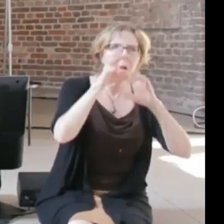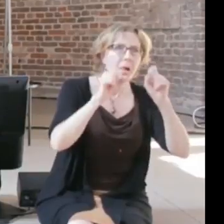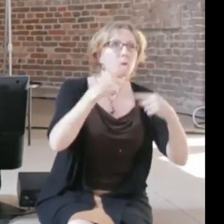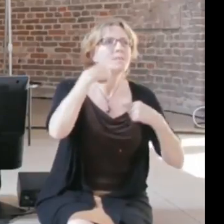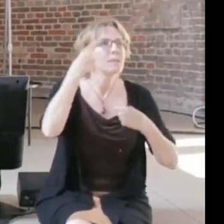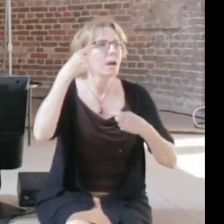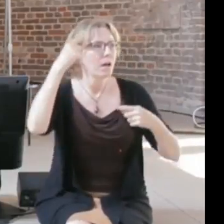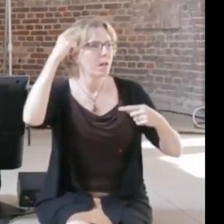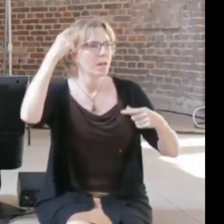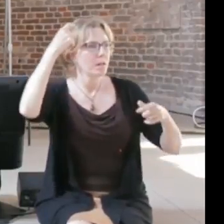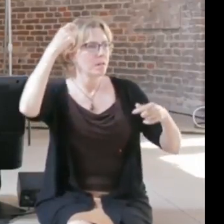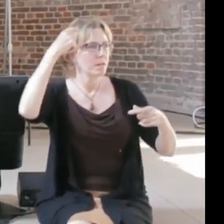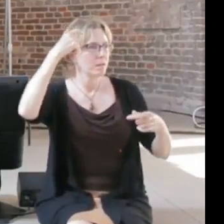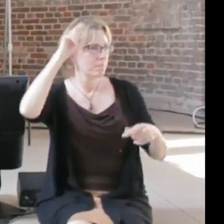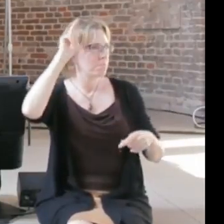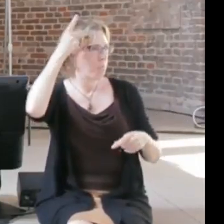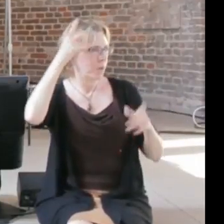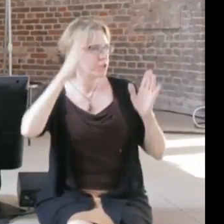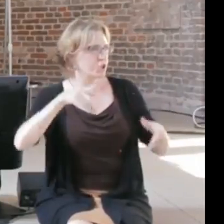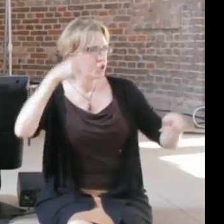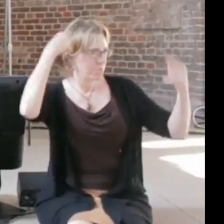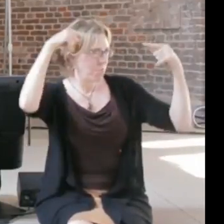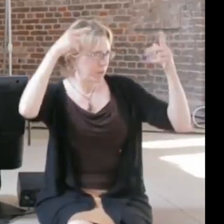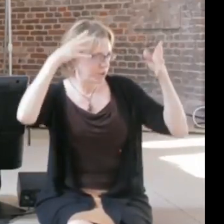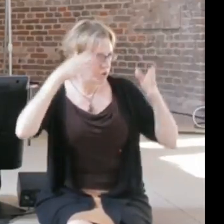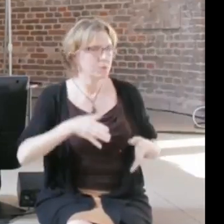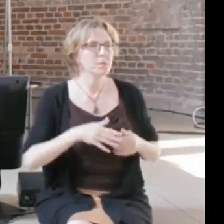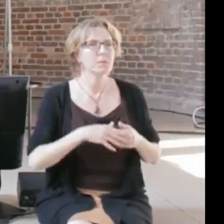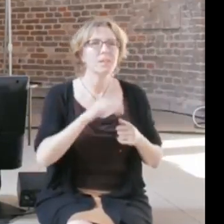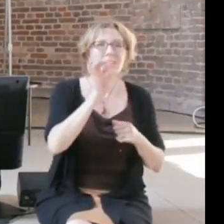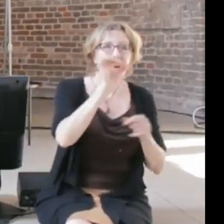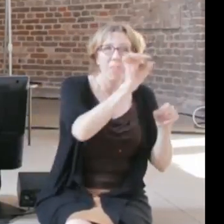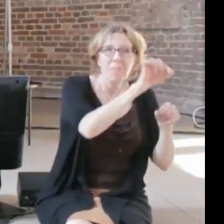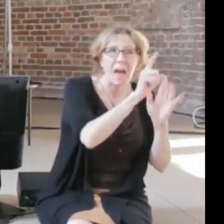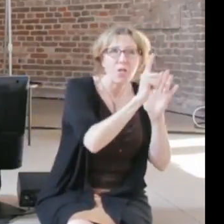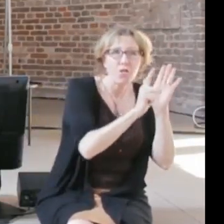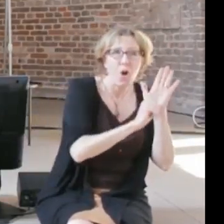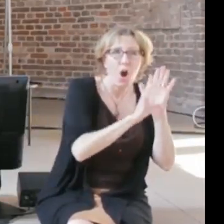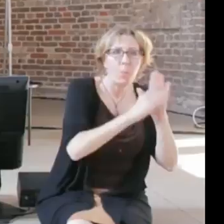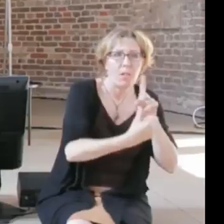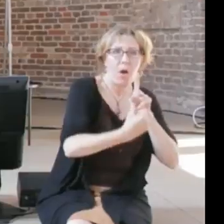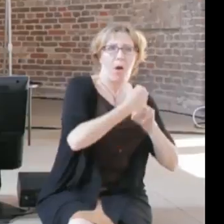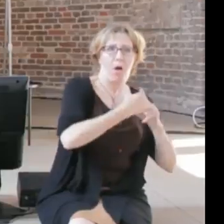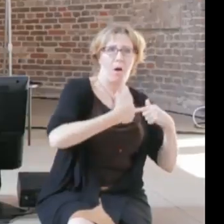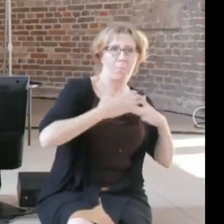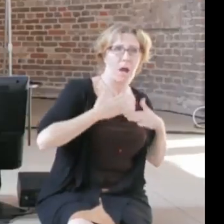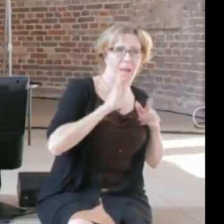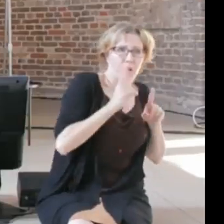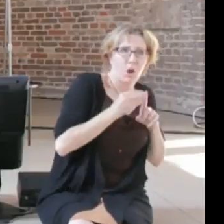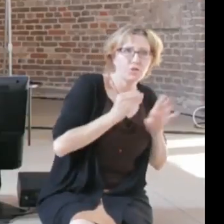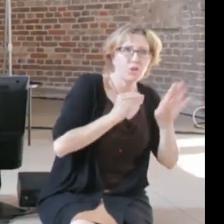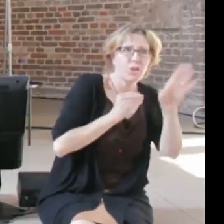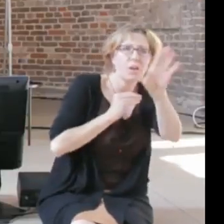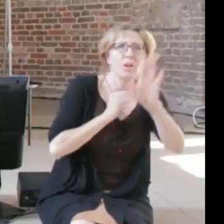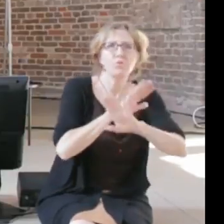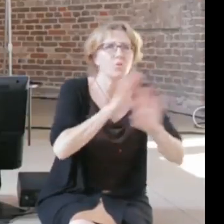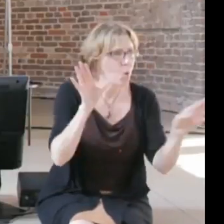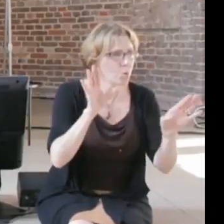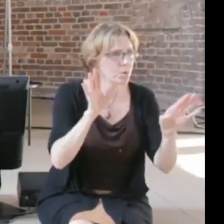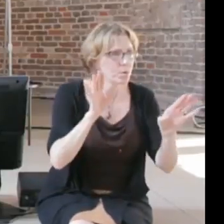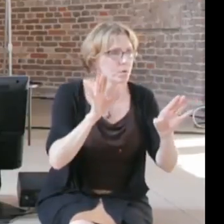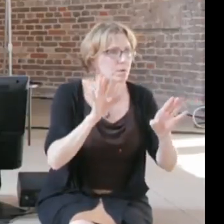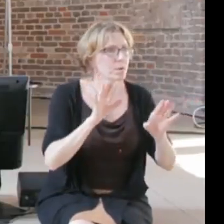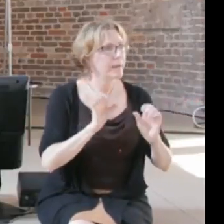that a certain proposal would threaten our very cultural surroundings that can have an